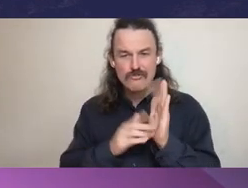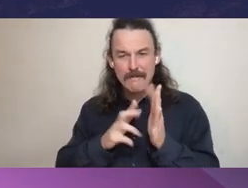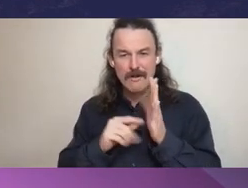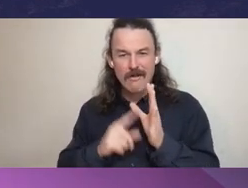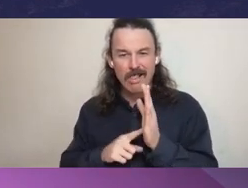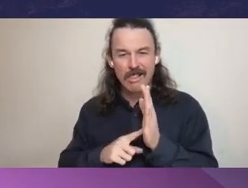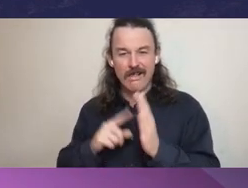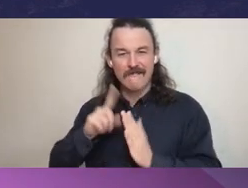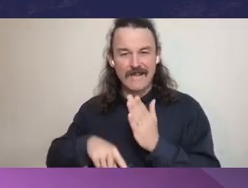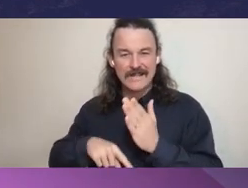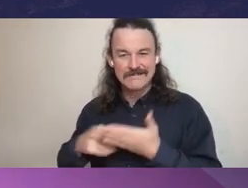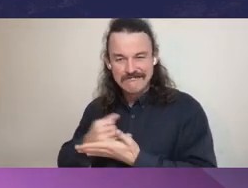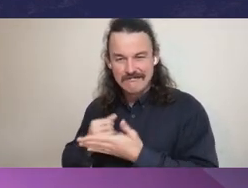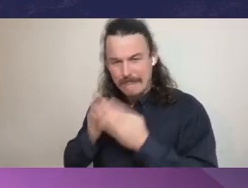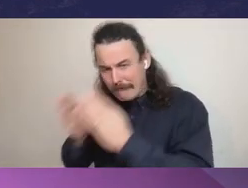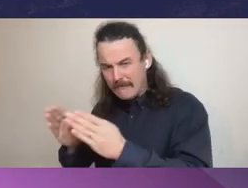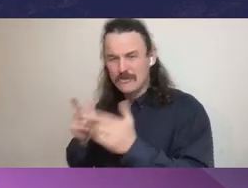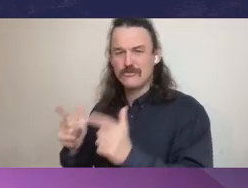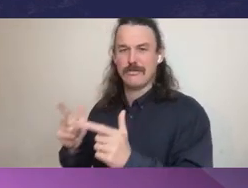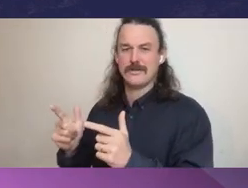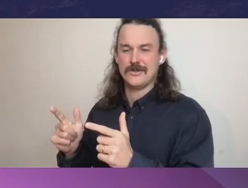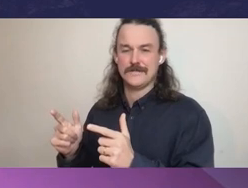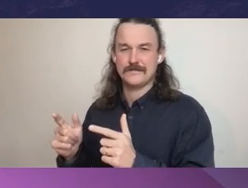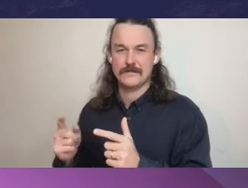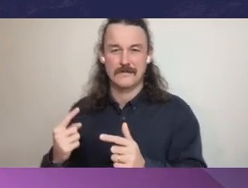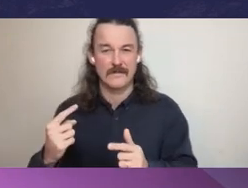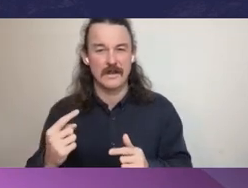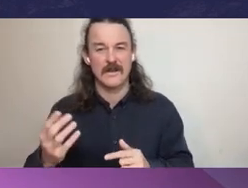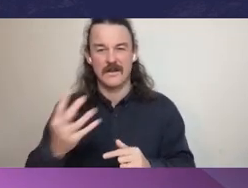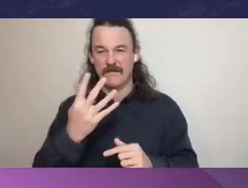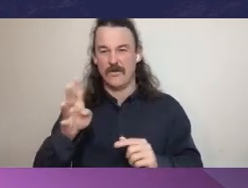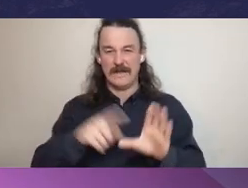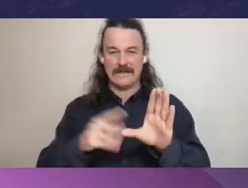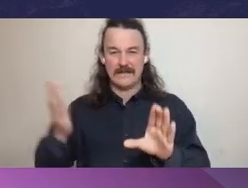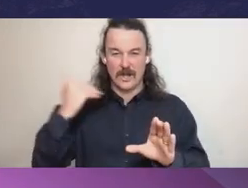Commission in Queensland said that it's a mistake to start